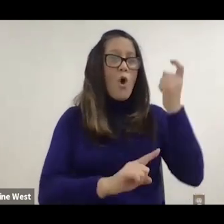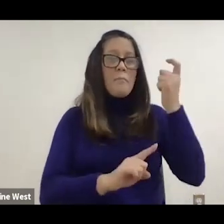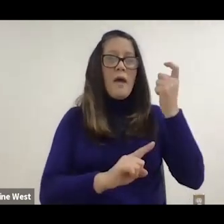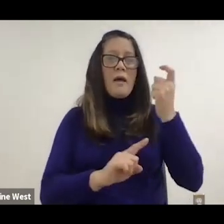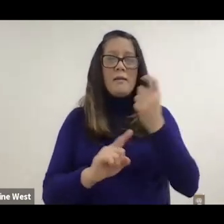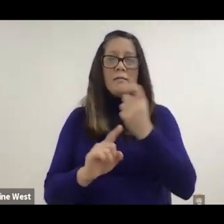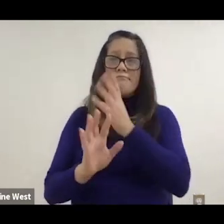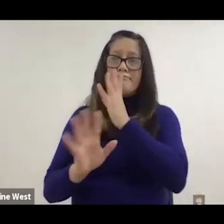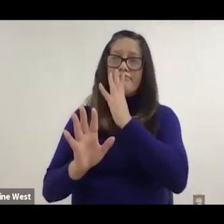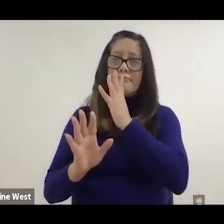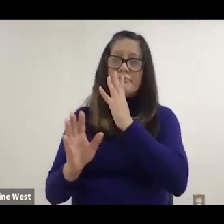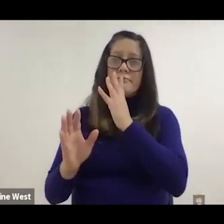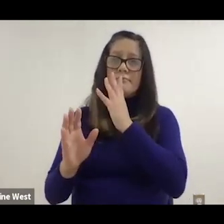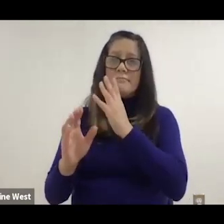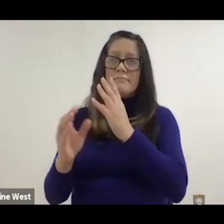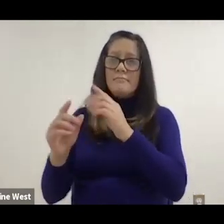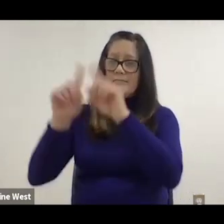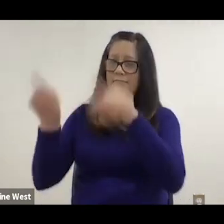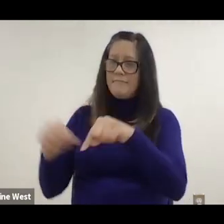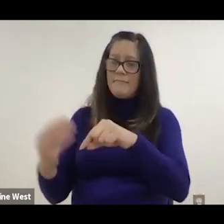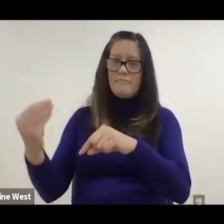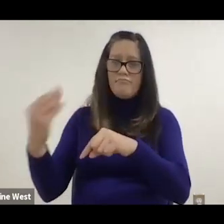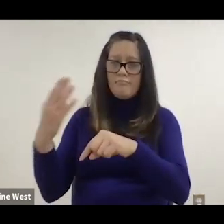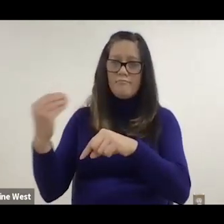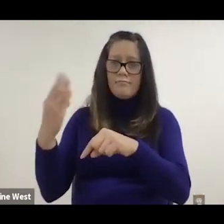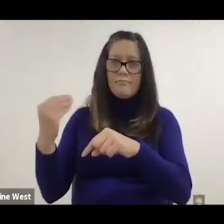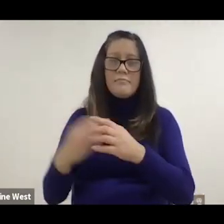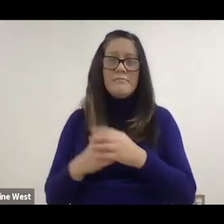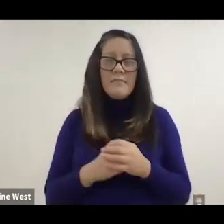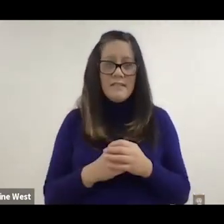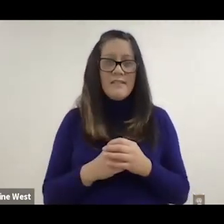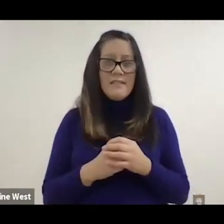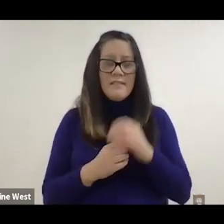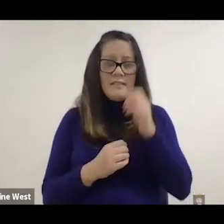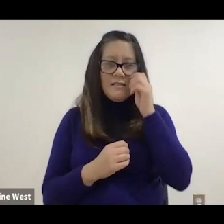But if you Can you know operate technology independently